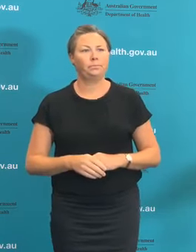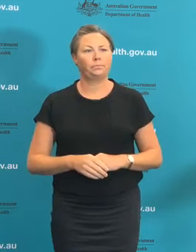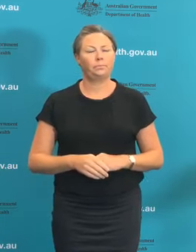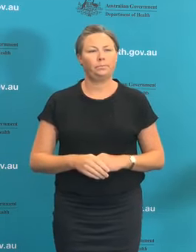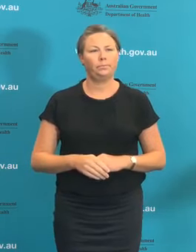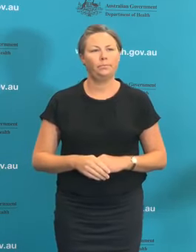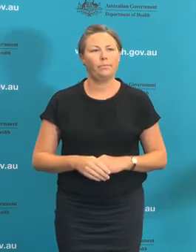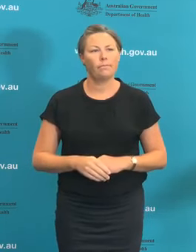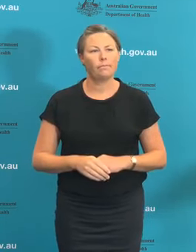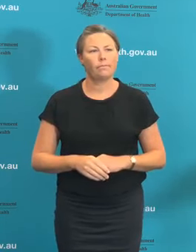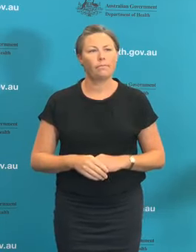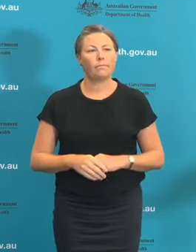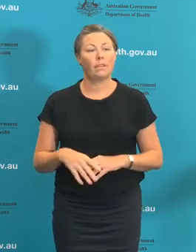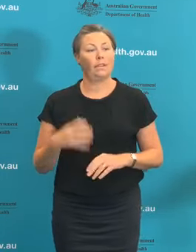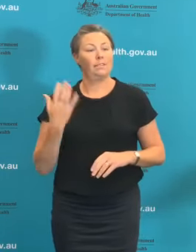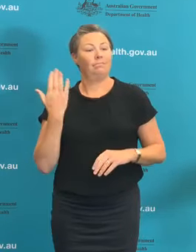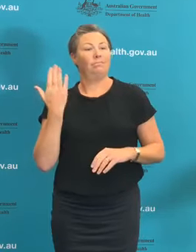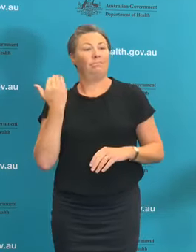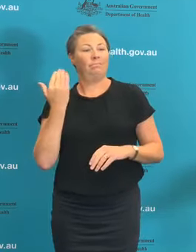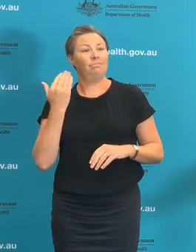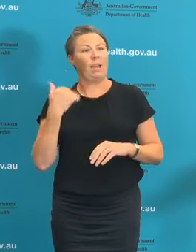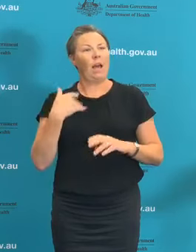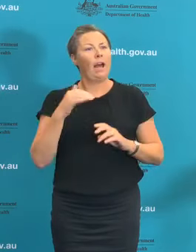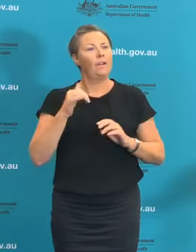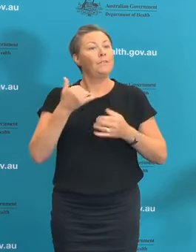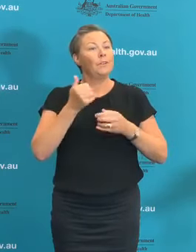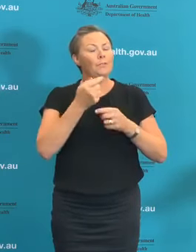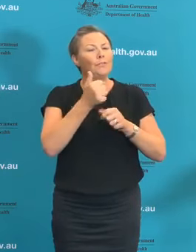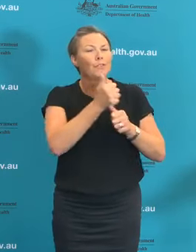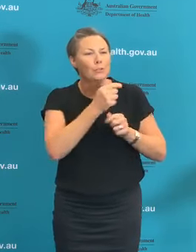had today with the many of the surgical